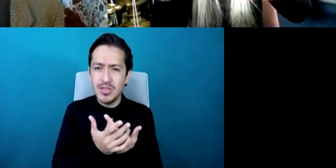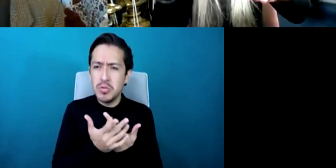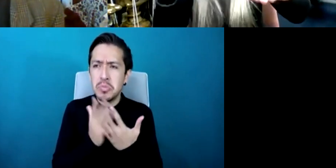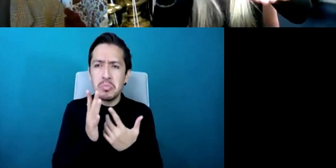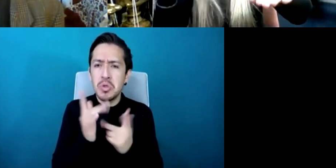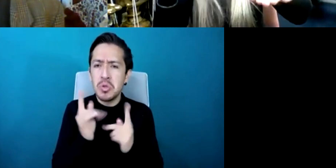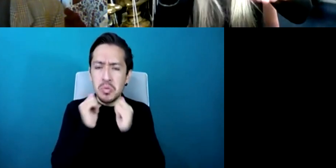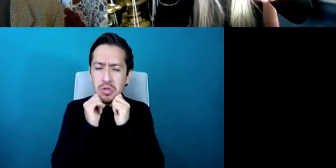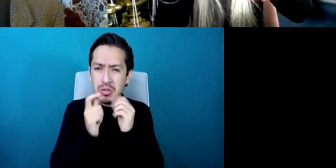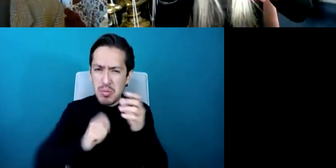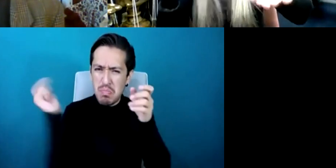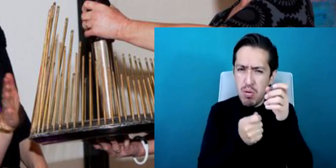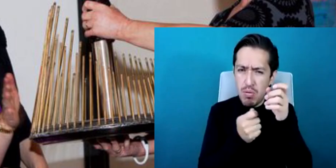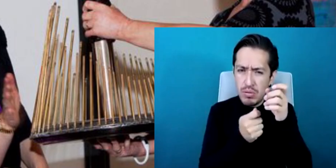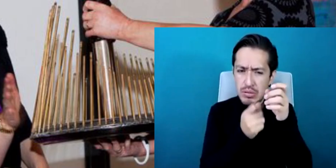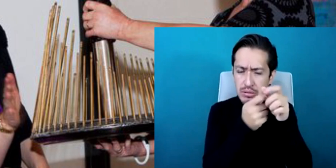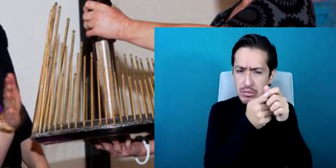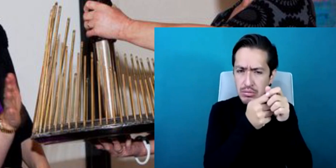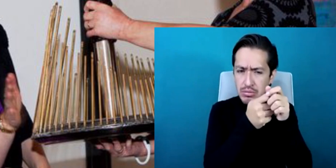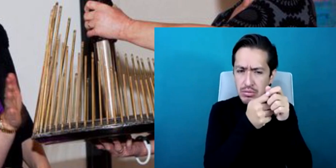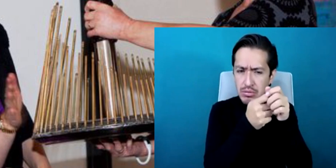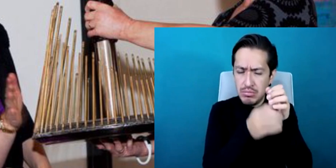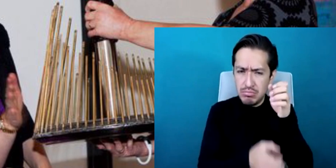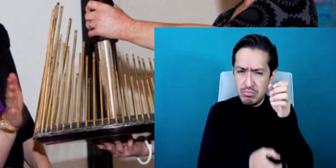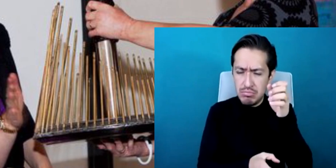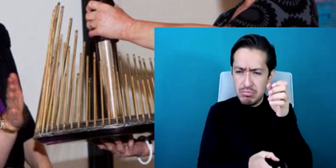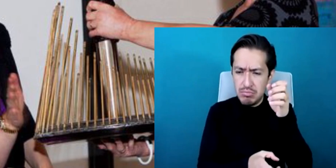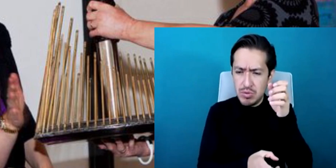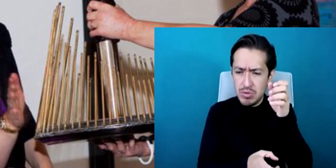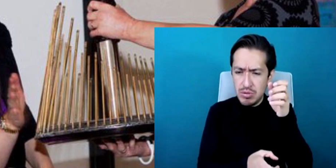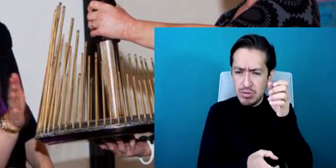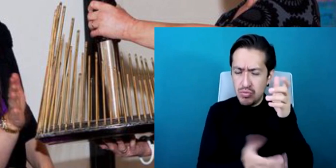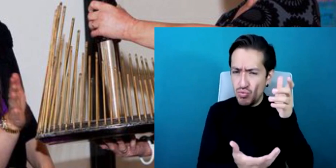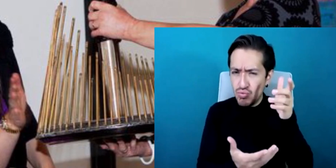sound color but no more eventually it will give up and say no I can't give you any more